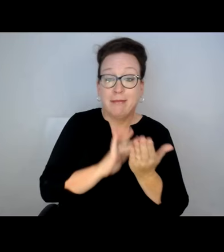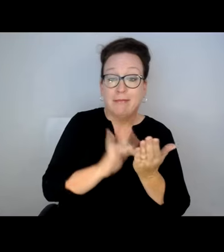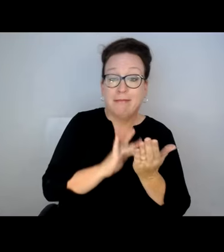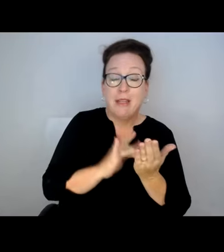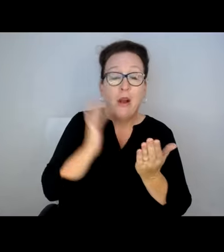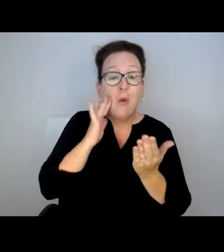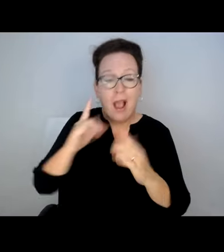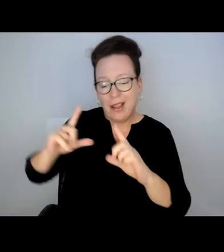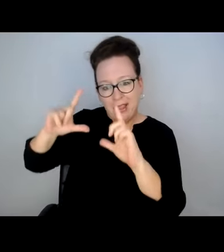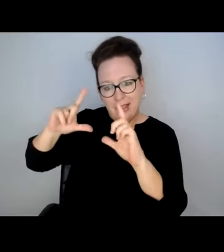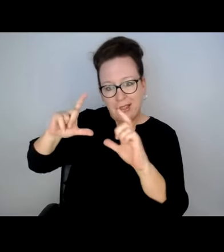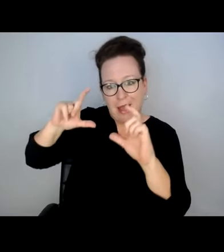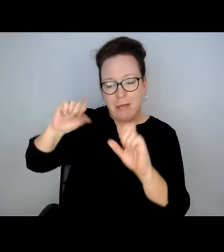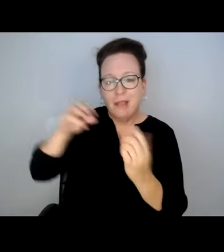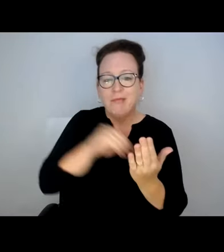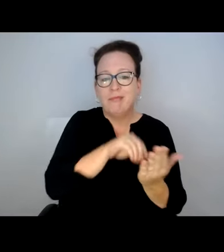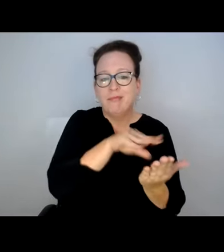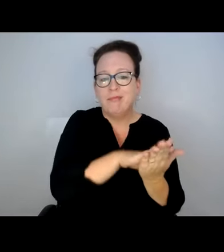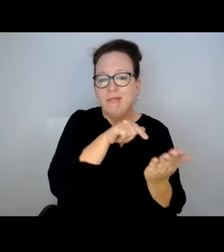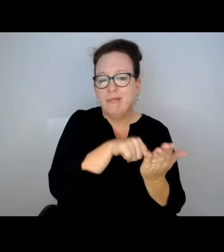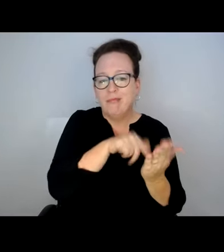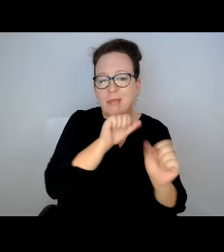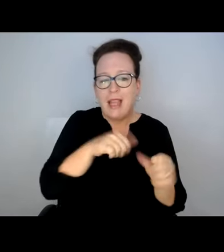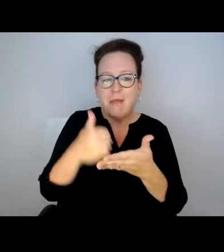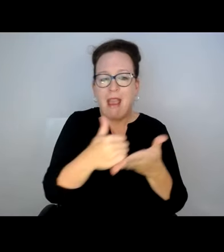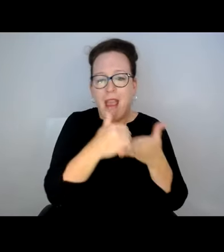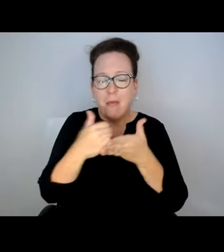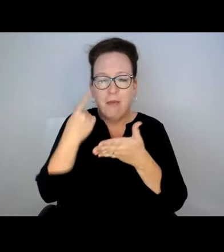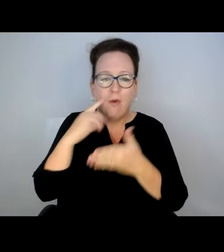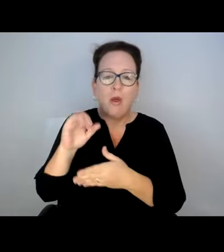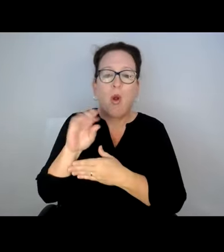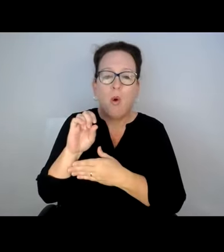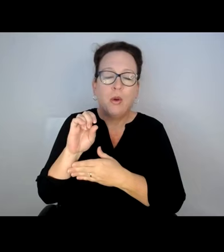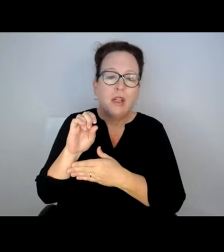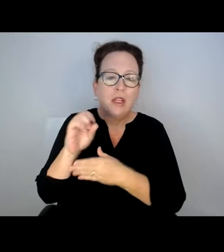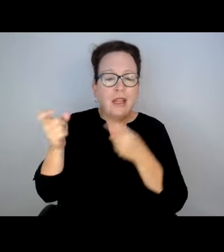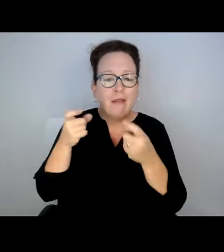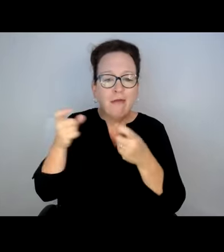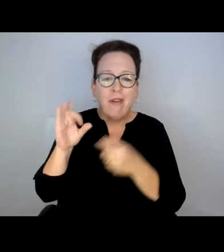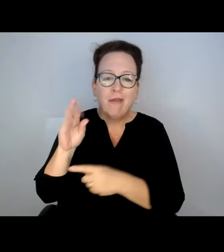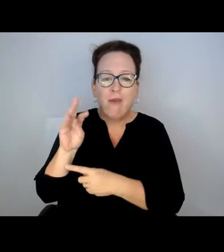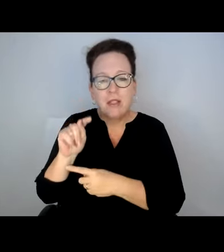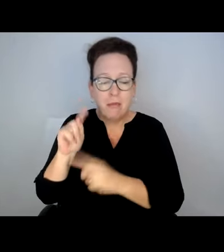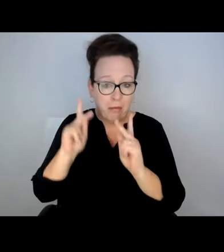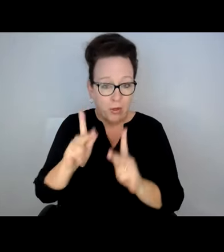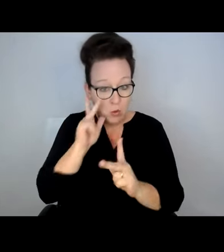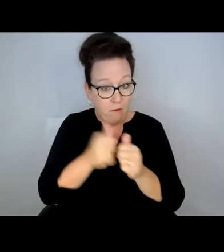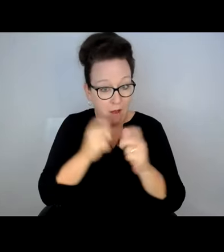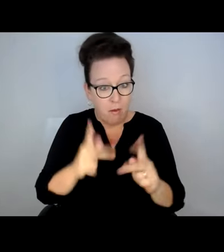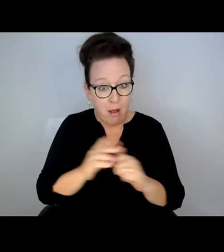ENCOURAGE YOU TO DOWNLOAD THAT. IF YOU USE APPS BECAUSE SNAPPING A PICTURE CAN BE SUPER HELPFUL TO THE CODE ENFORCEMENT